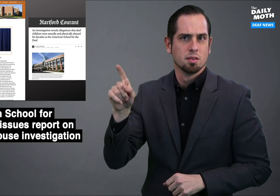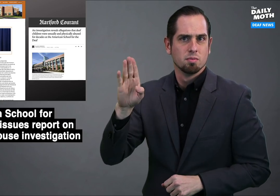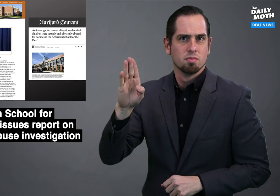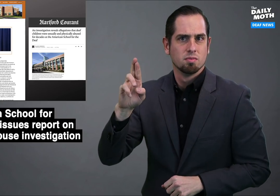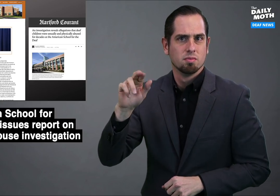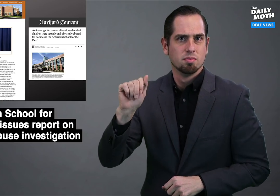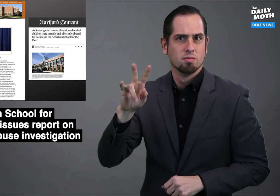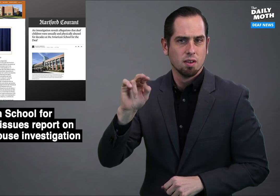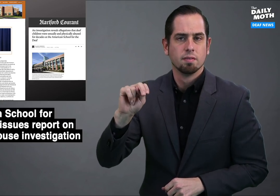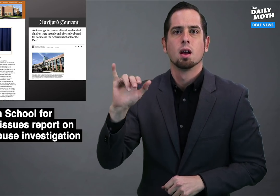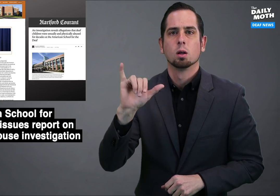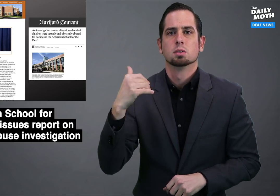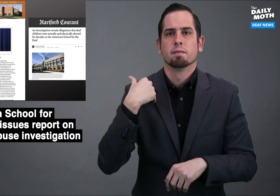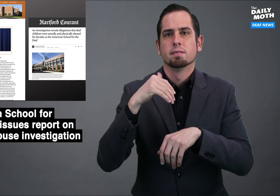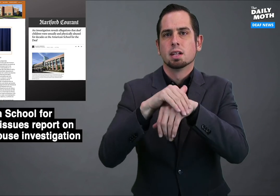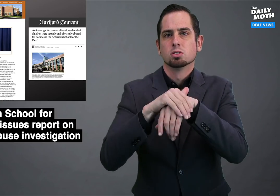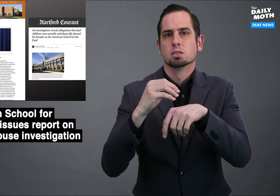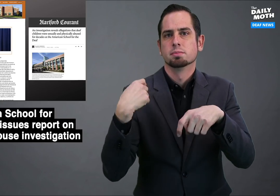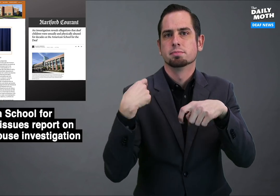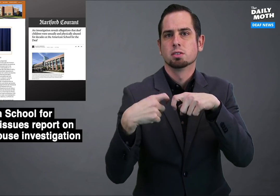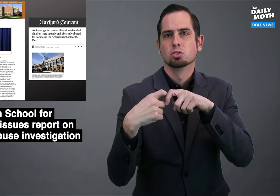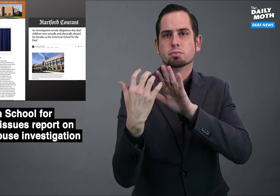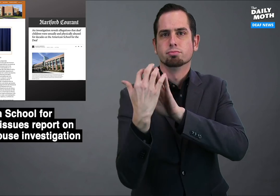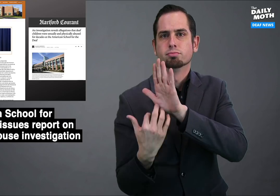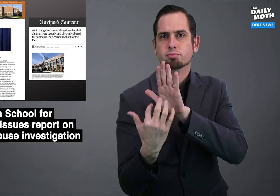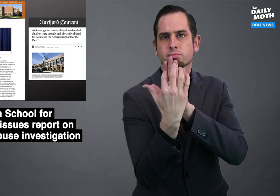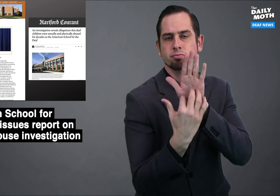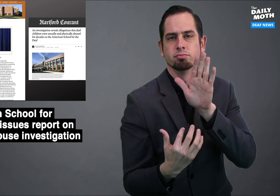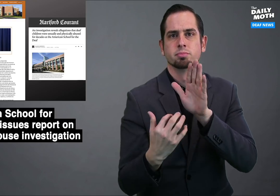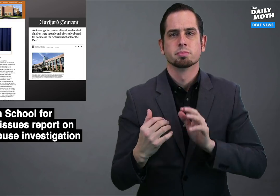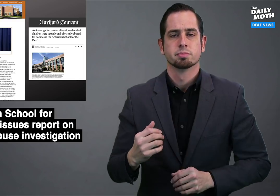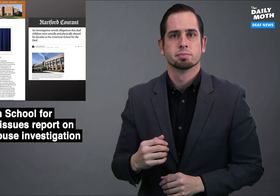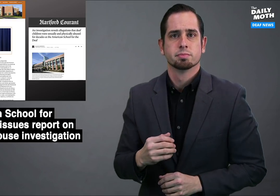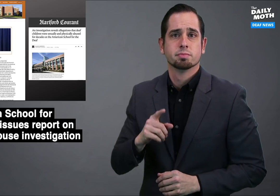by Bravin and in English and Spanish.